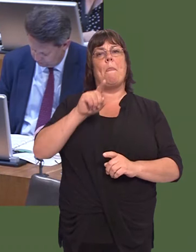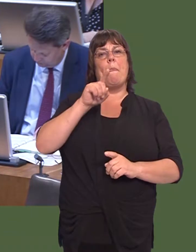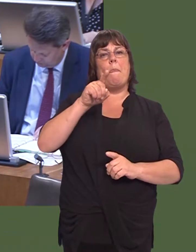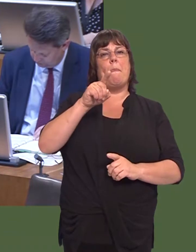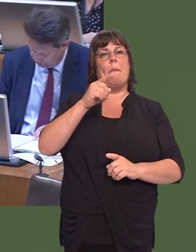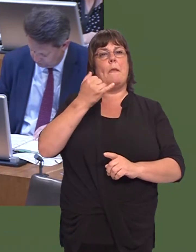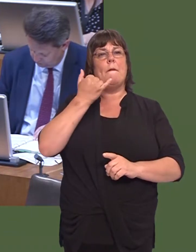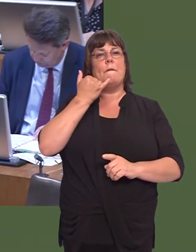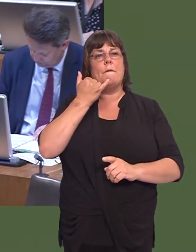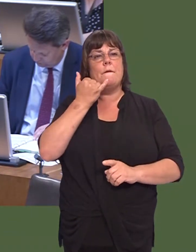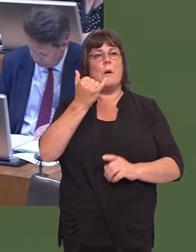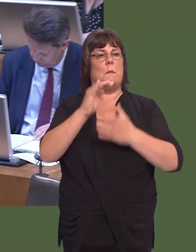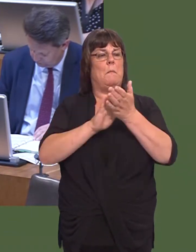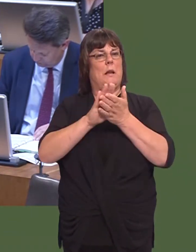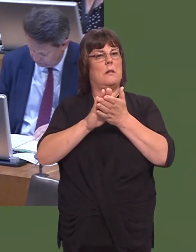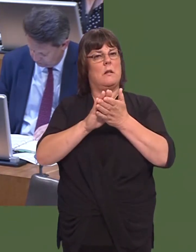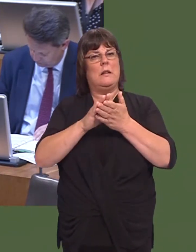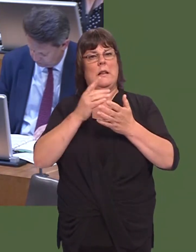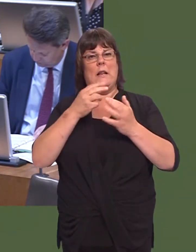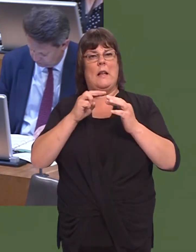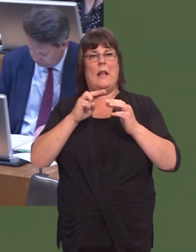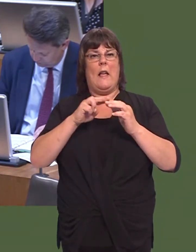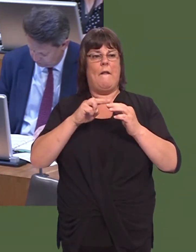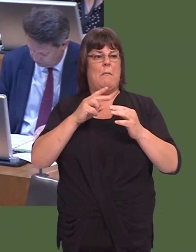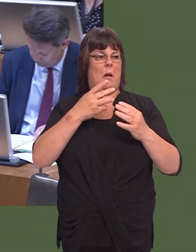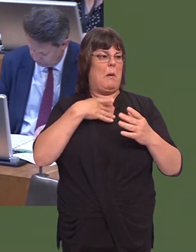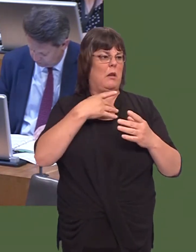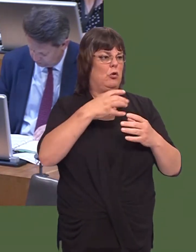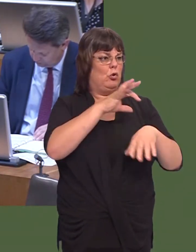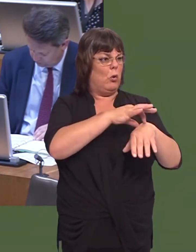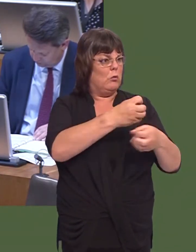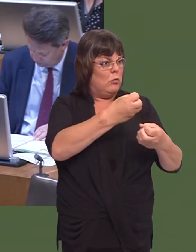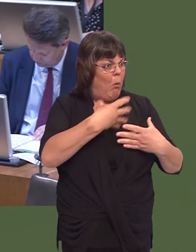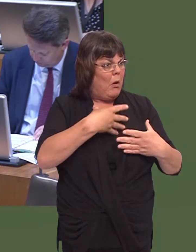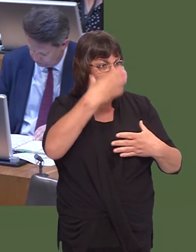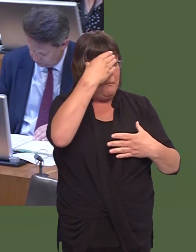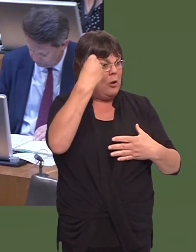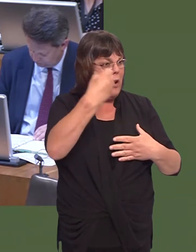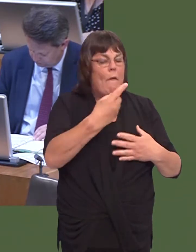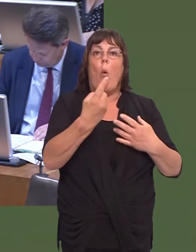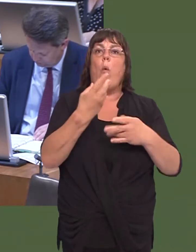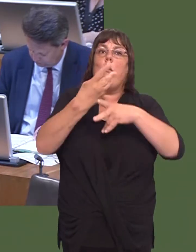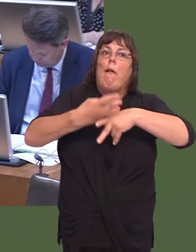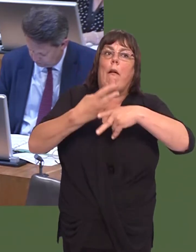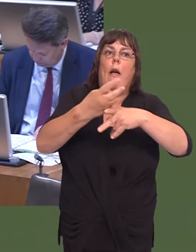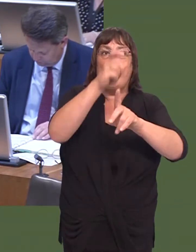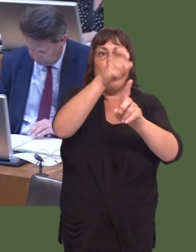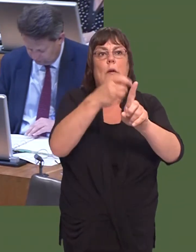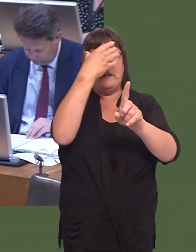gymorth ar gael, nid dim ond iír rheini sydd yn dioddef o ddementia ond y rheini sydd yn gofalu amdanyn nhw hefyd. Hannah Blythyn: 7.